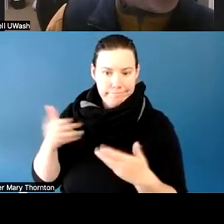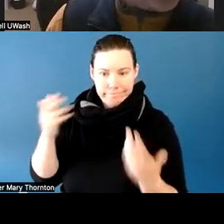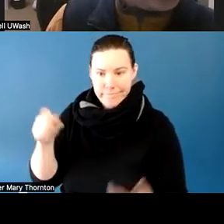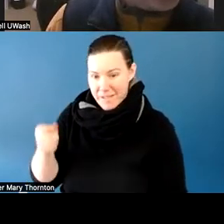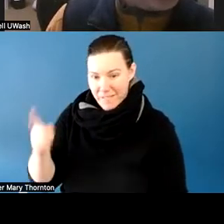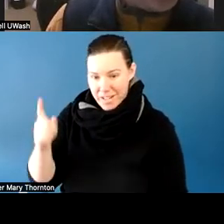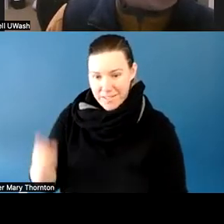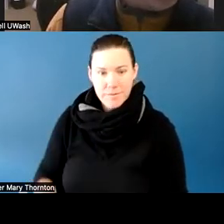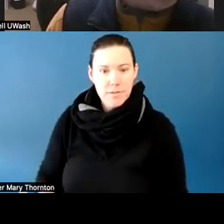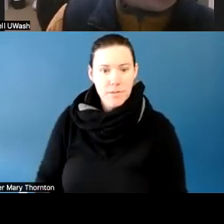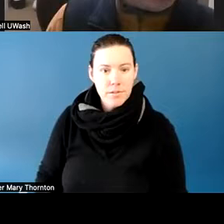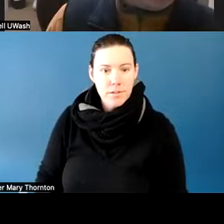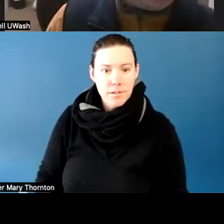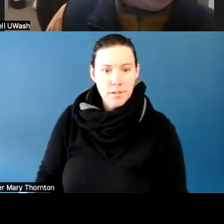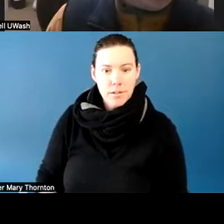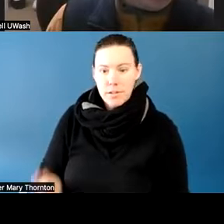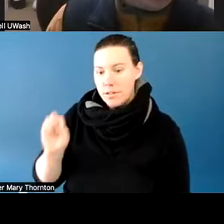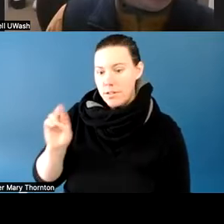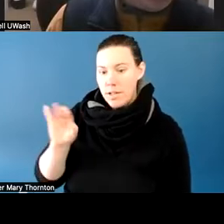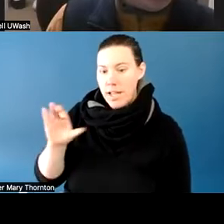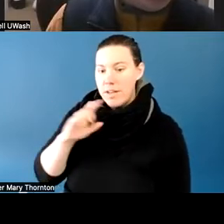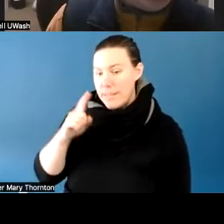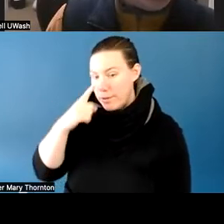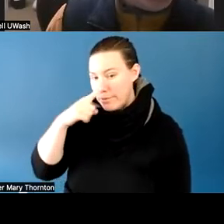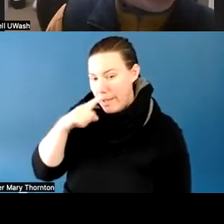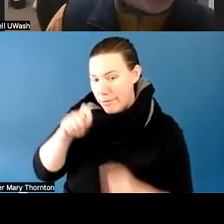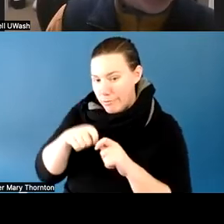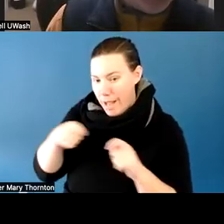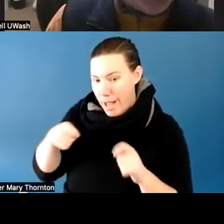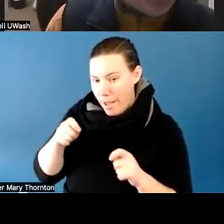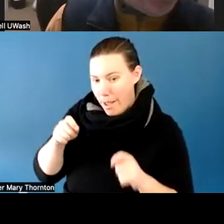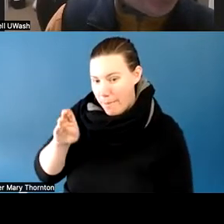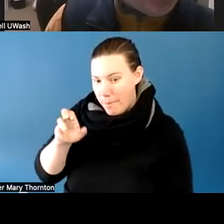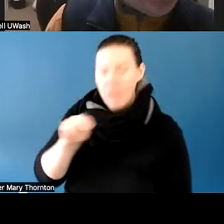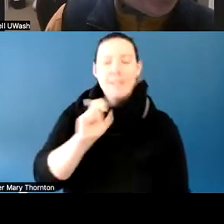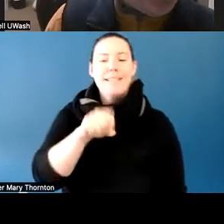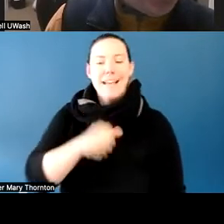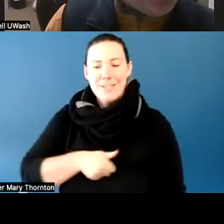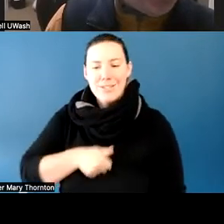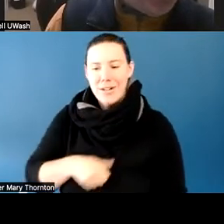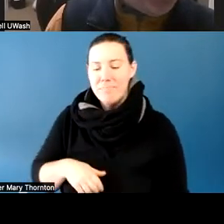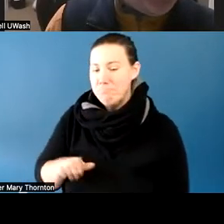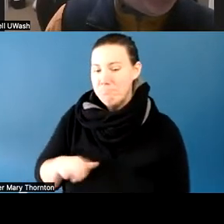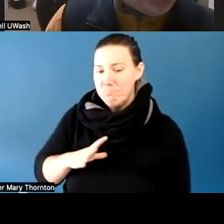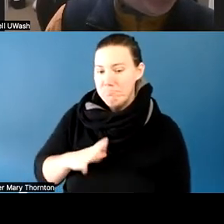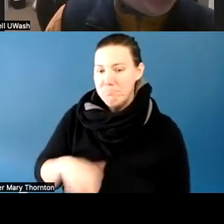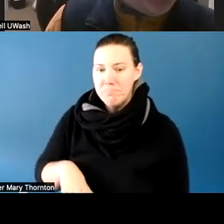Bryan, I'm going to ask you to wrap up. Yeah, sorry. No worries. So with working with this student